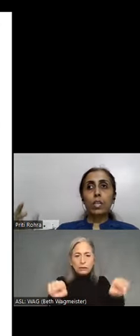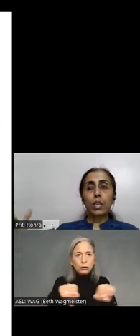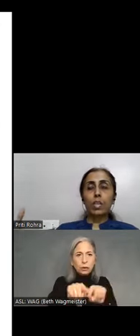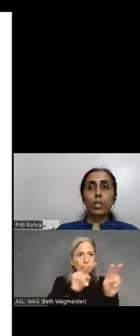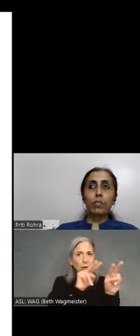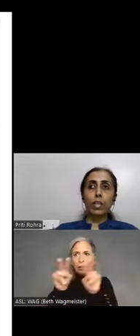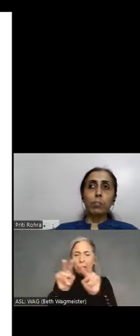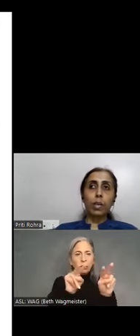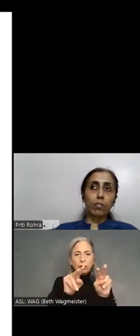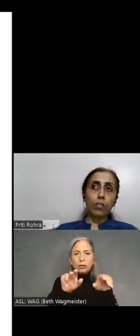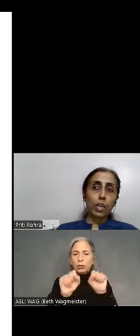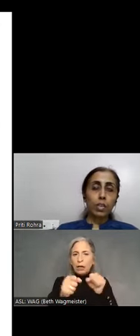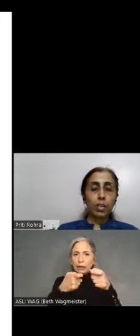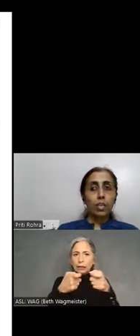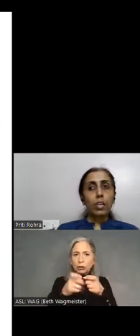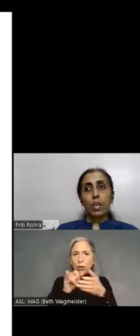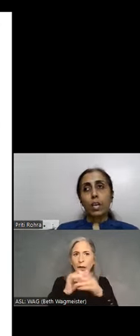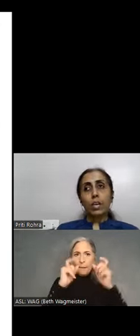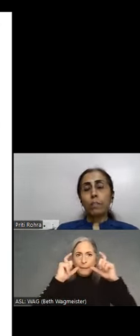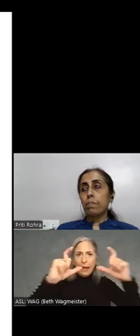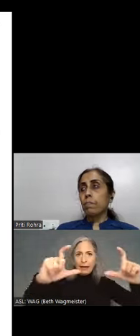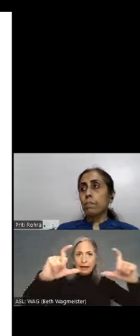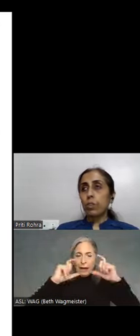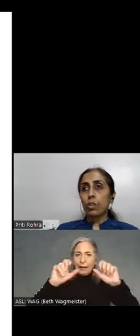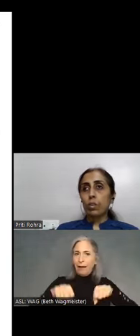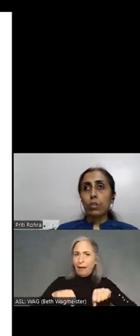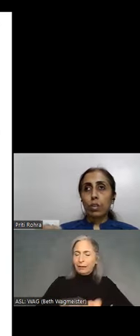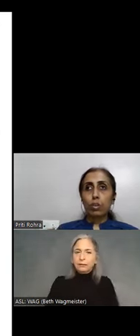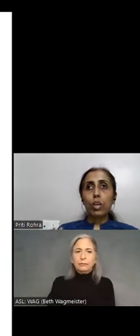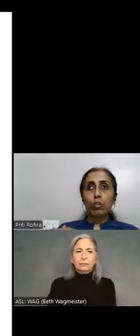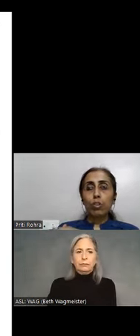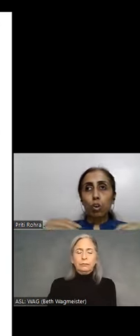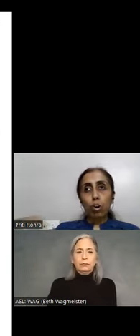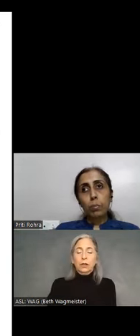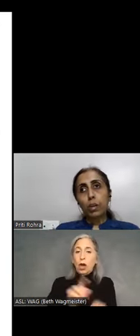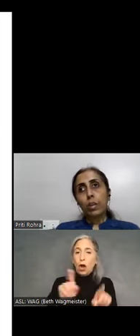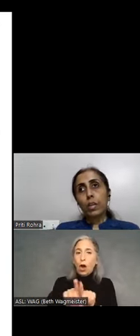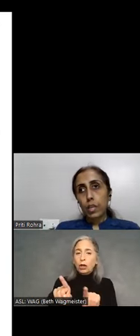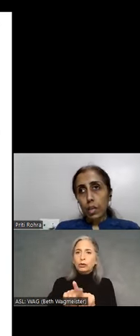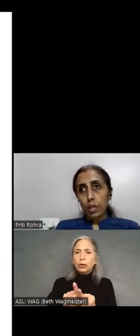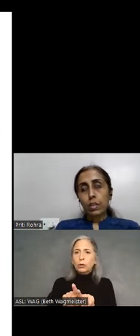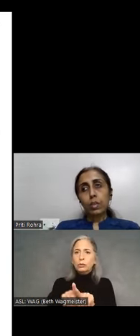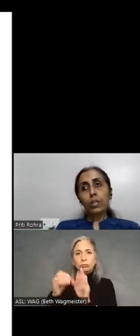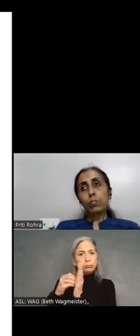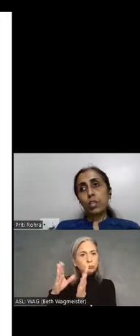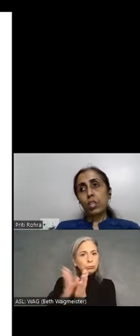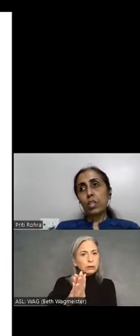the content will keep magnifying. You can also dock of a particular area especially